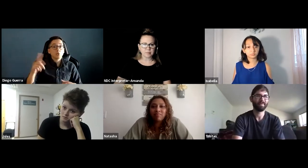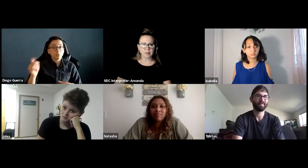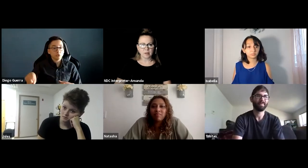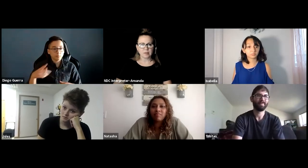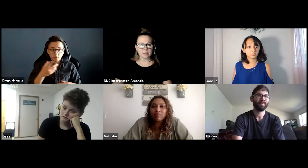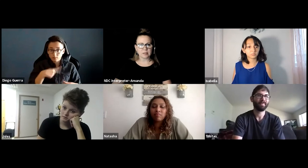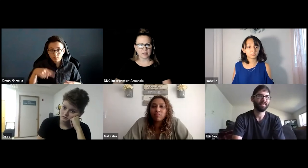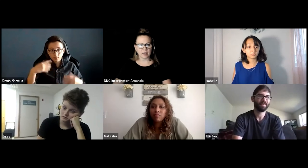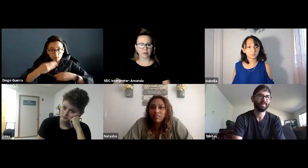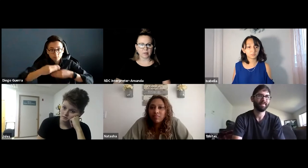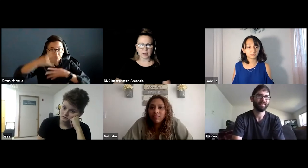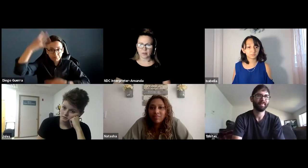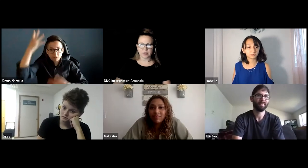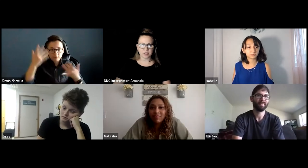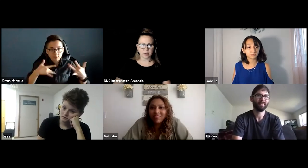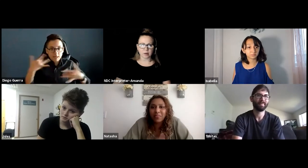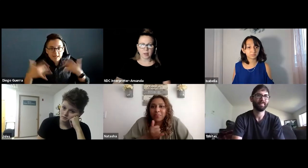This is Diego. Yeah. For sure.